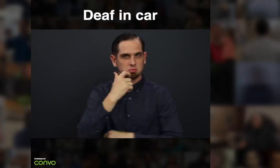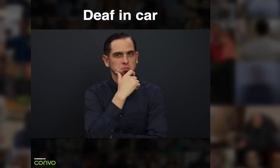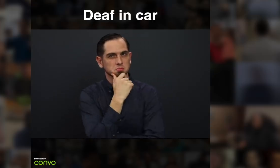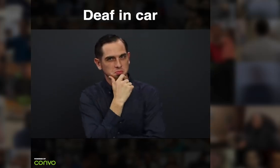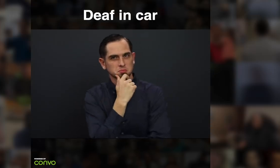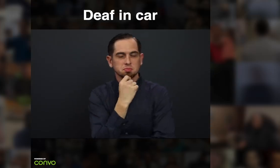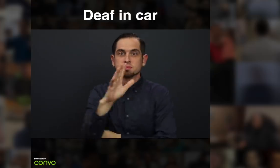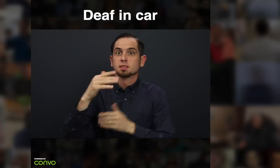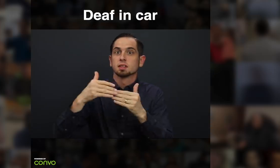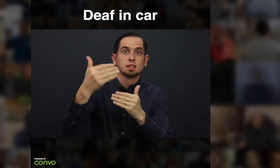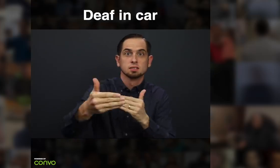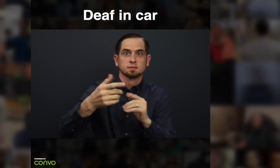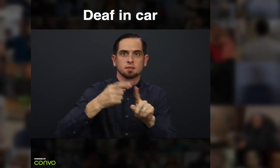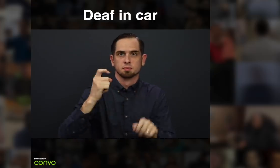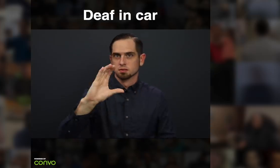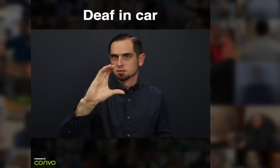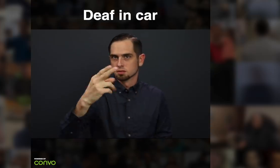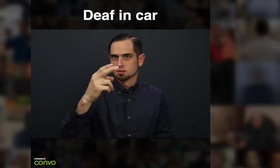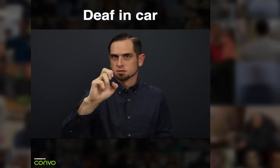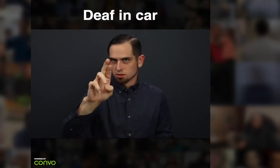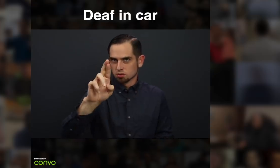Hmm. The next one is from Cher.